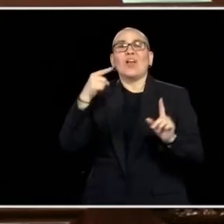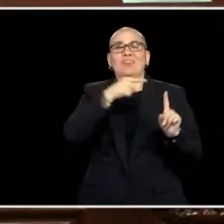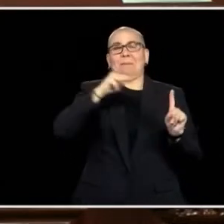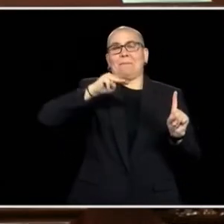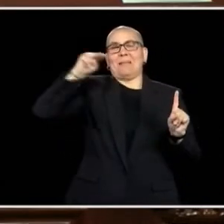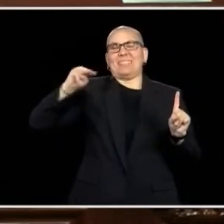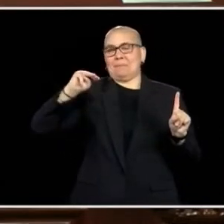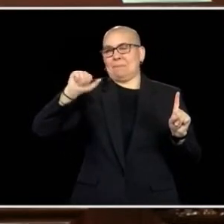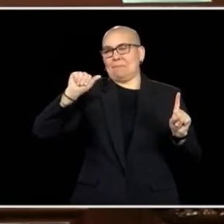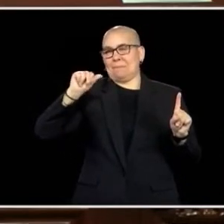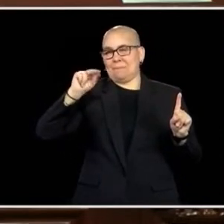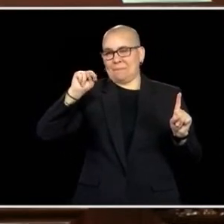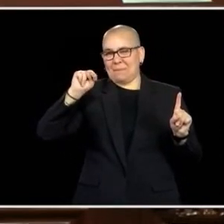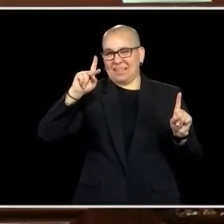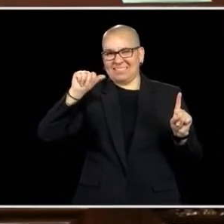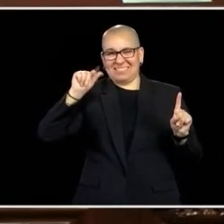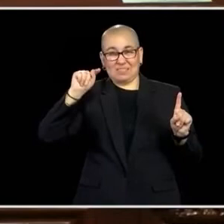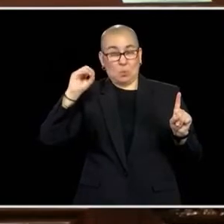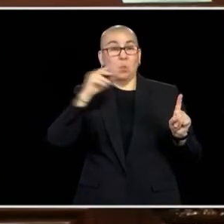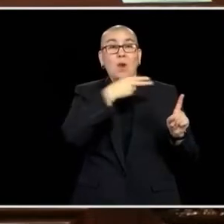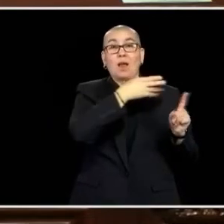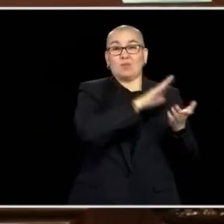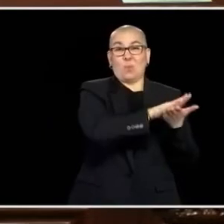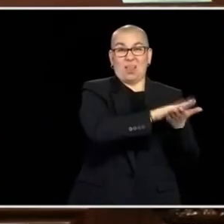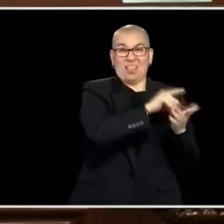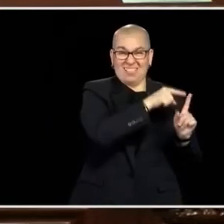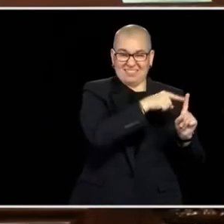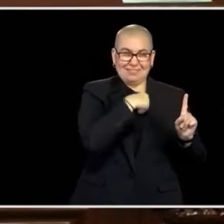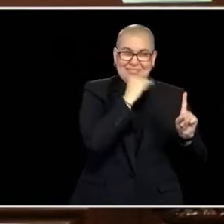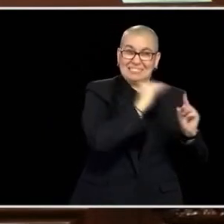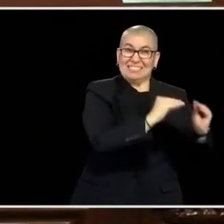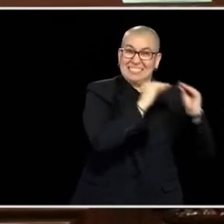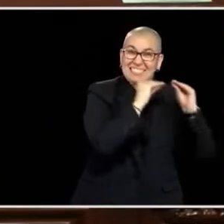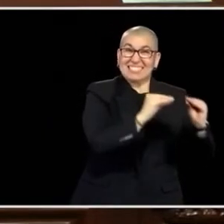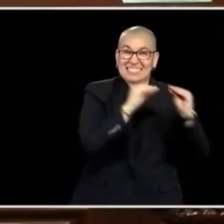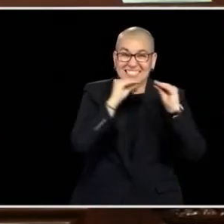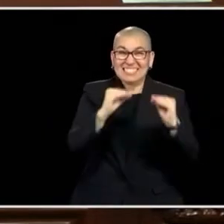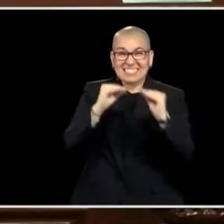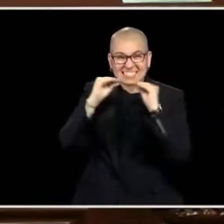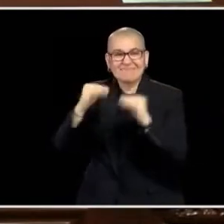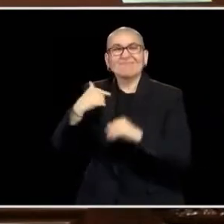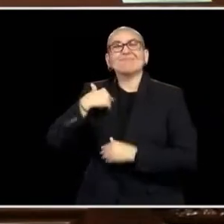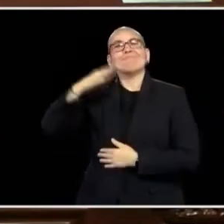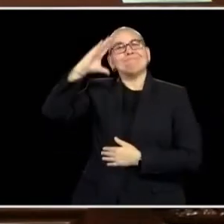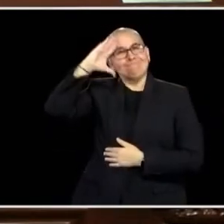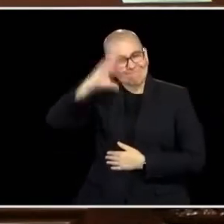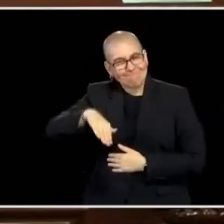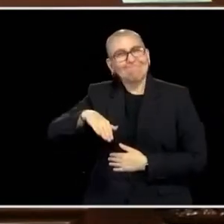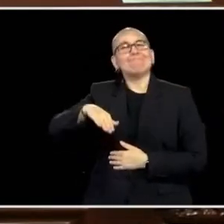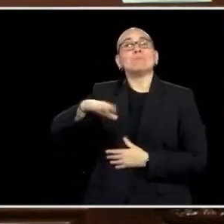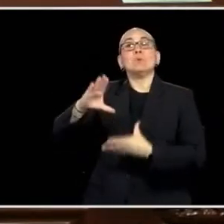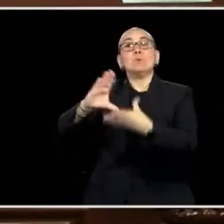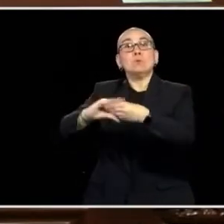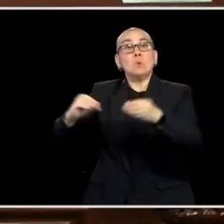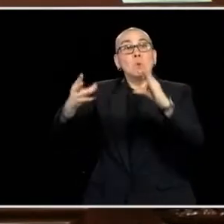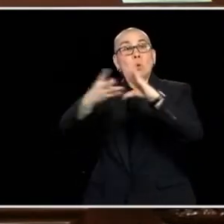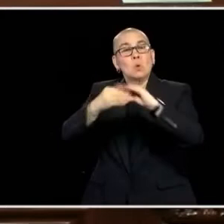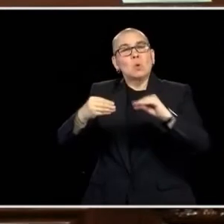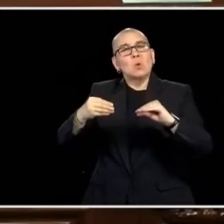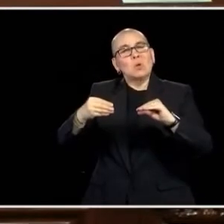INVOLVED IN EDUCATION, AND I KNOW MANY OF YOU HAVE DONE THAT. BUT ALL OF US ARE TOUCHED BY IT. OUR OWN EDUCATION, OUR CHILDREN'S EDUCATION.